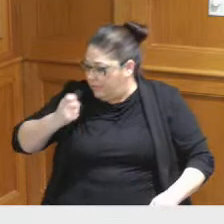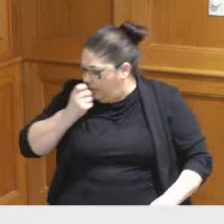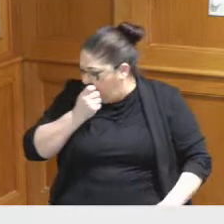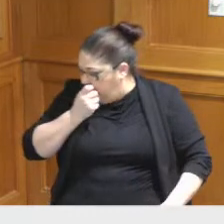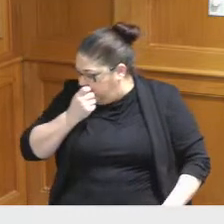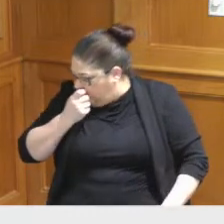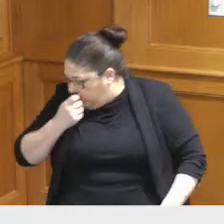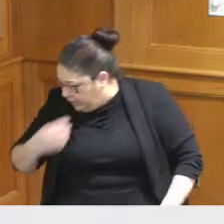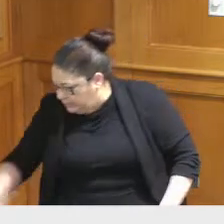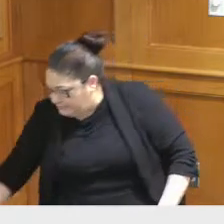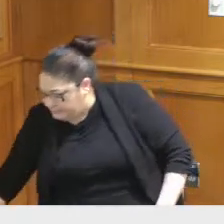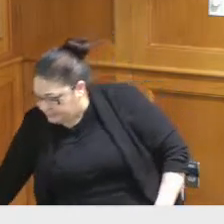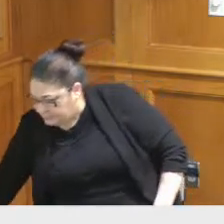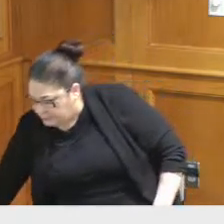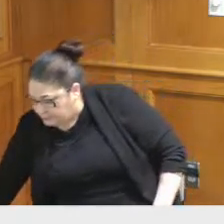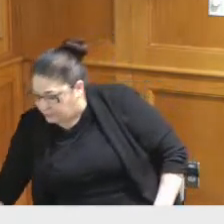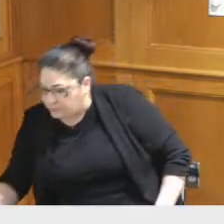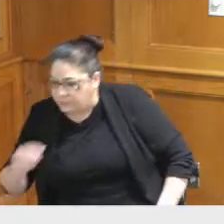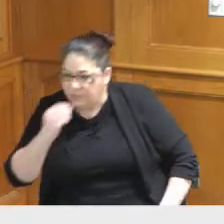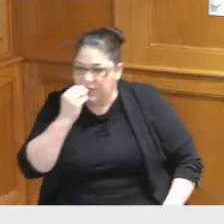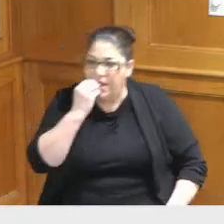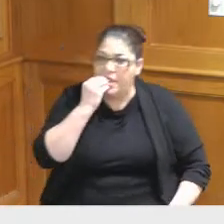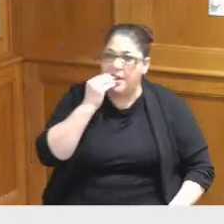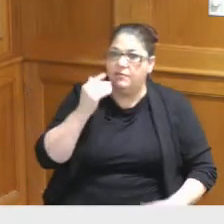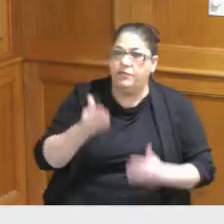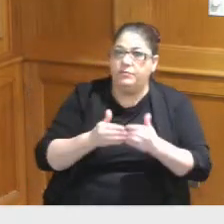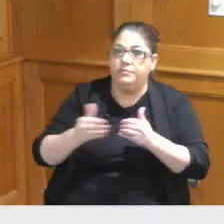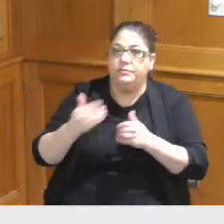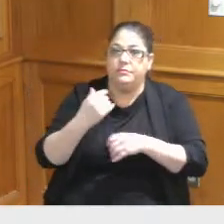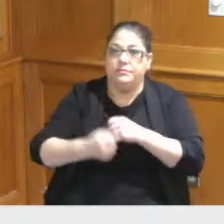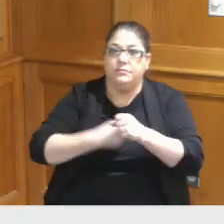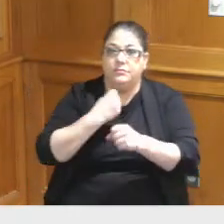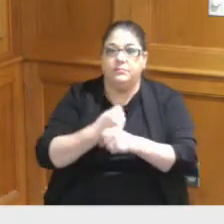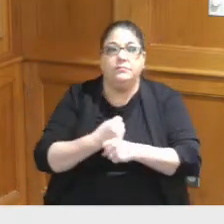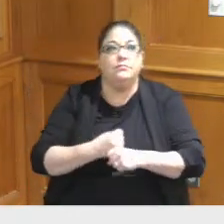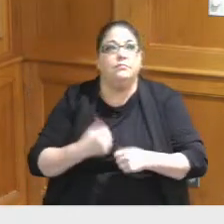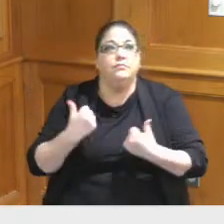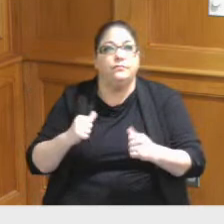that we would create in the out years but we're going to try to get as much work done now I mean